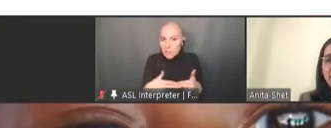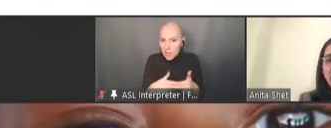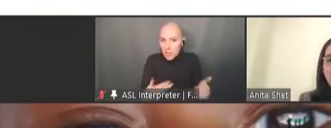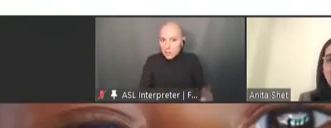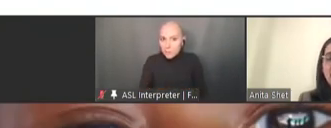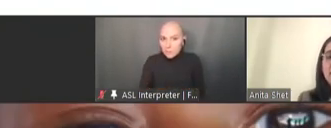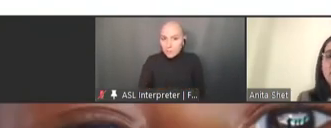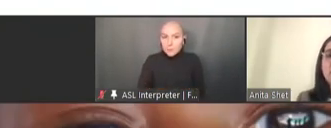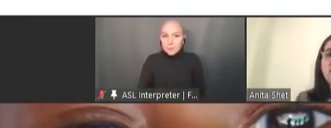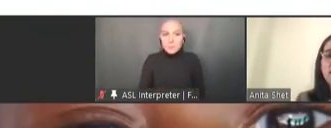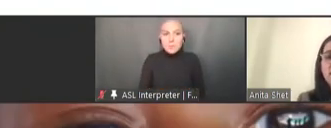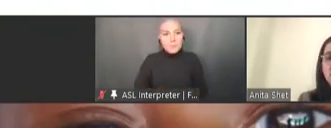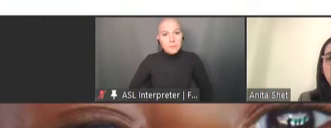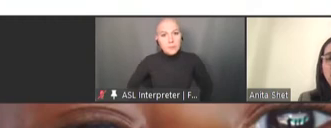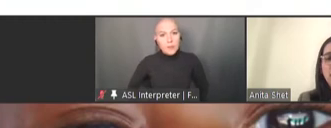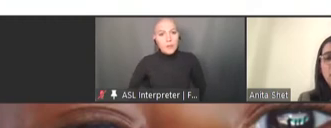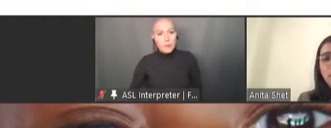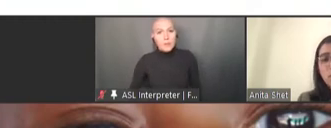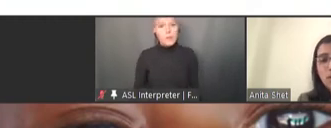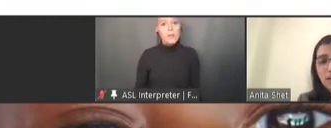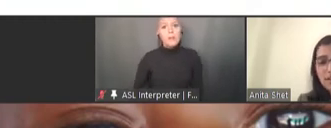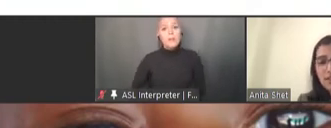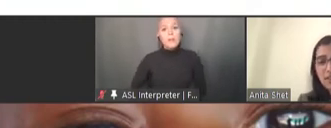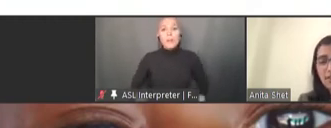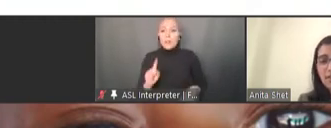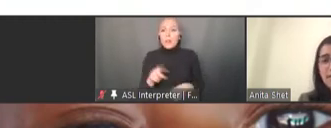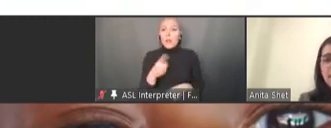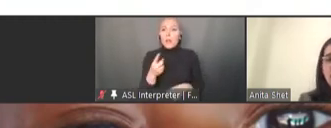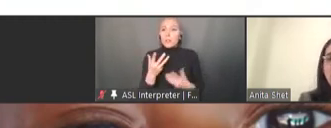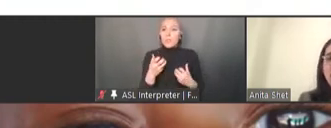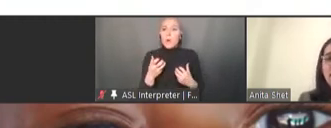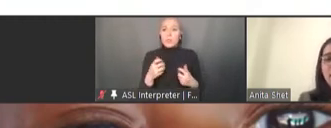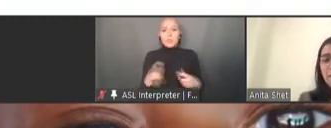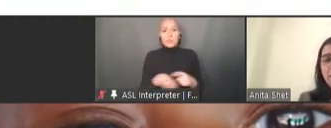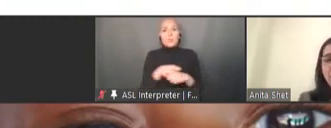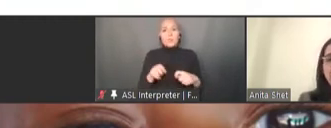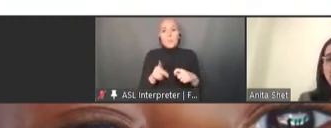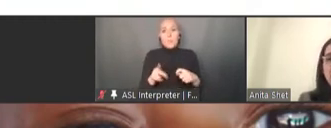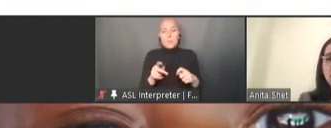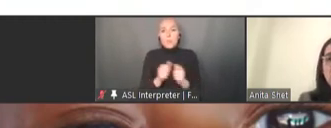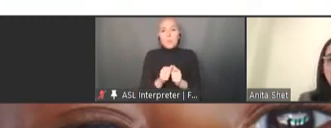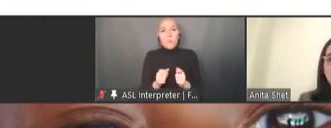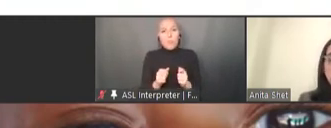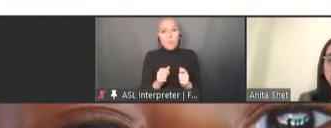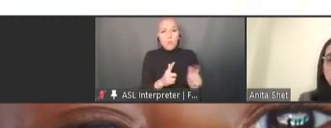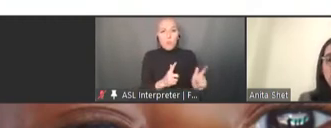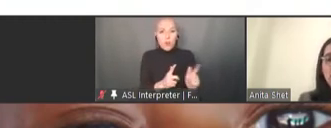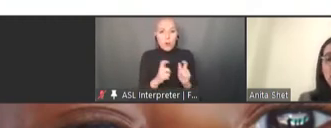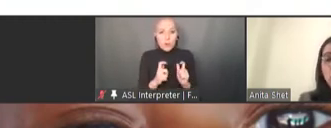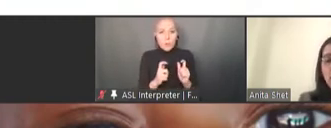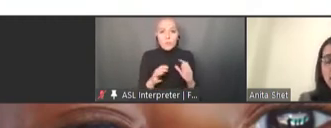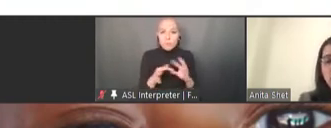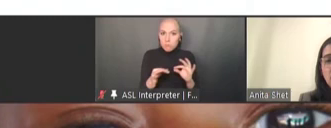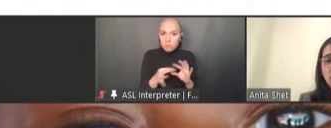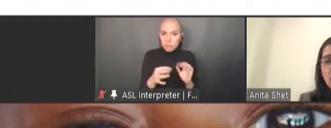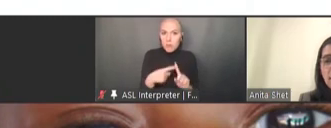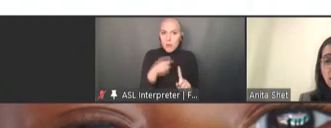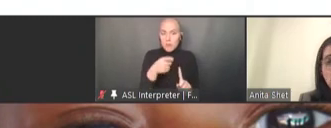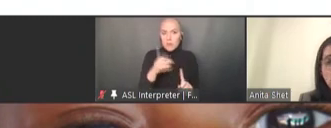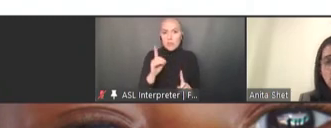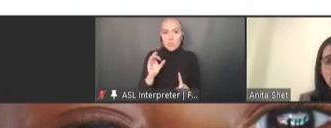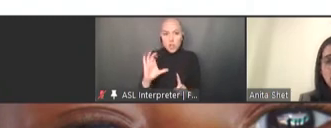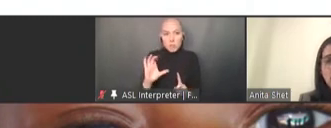And I just want to leave with a quick word on this document as well, the Immunization Agenda 2030.